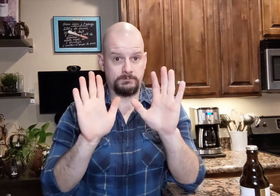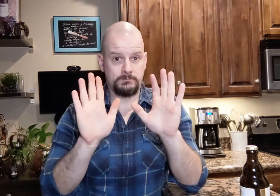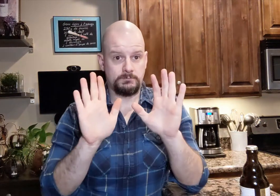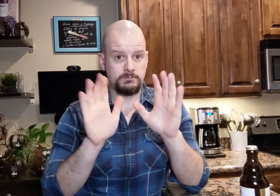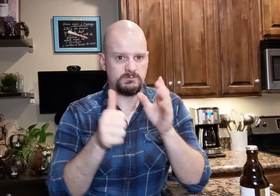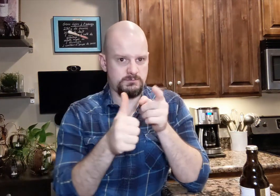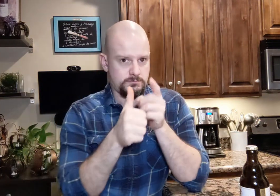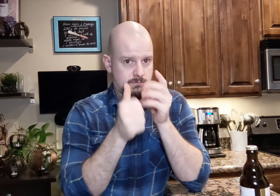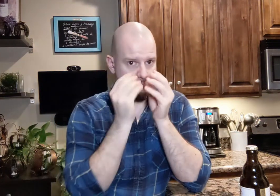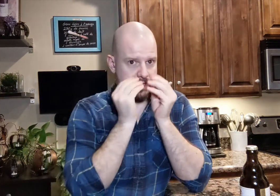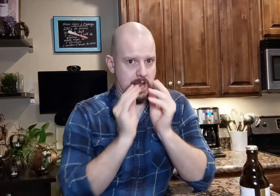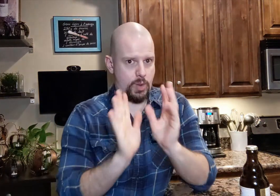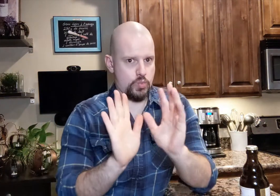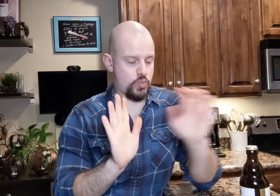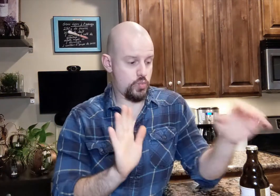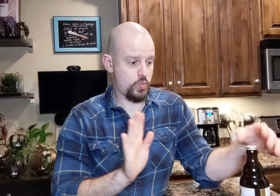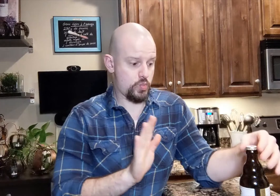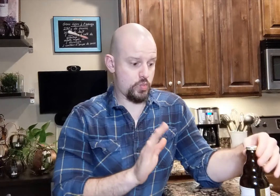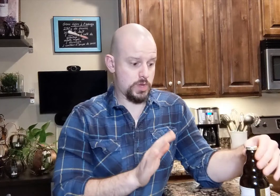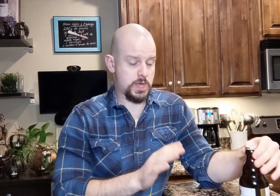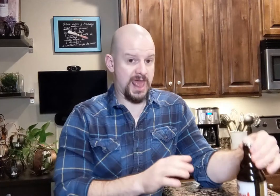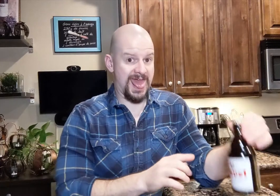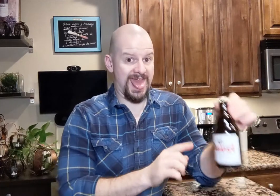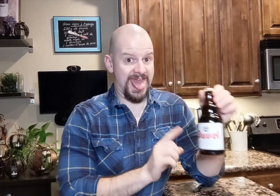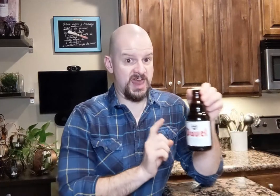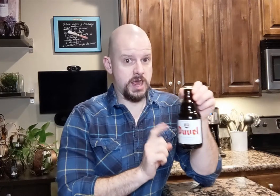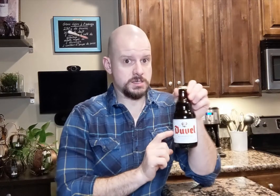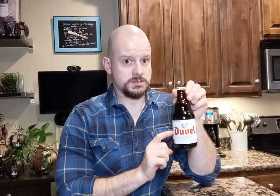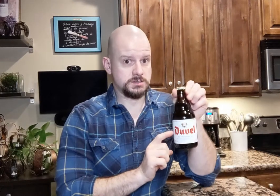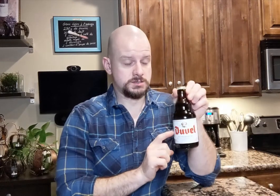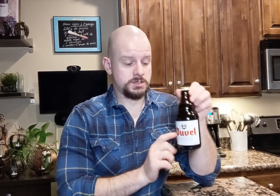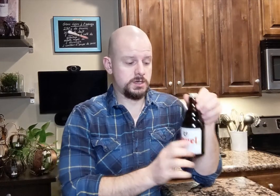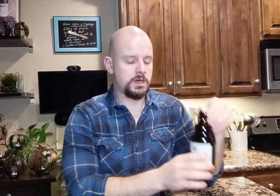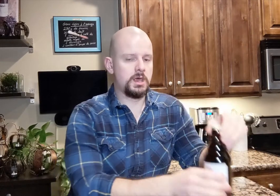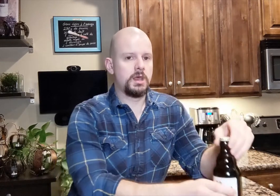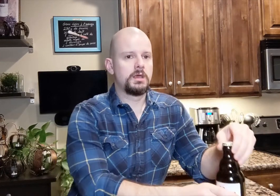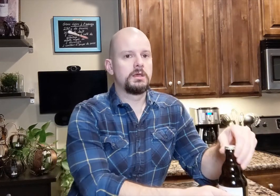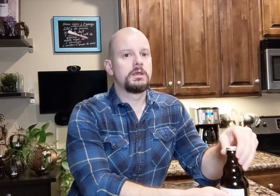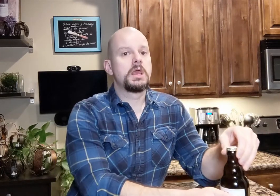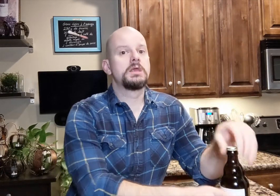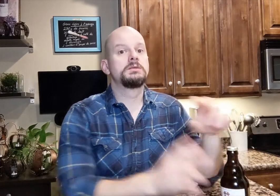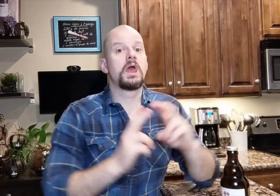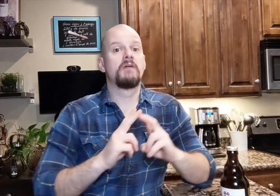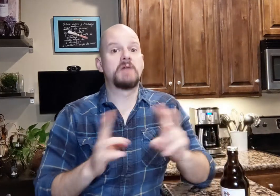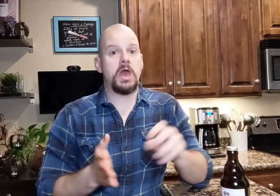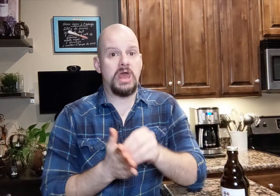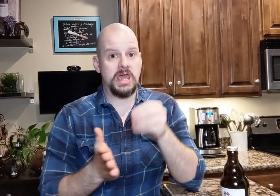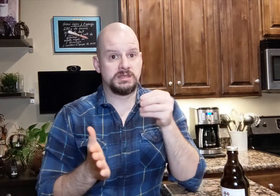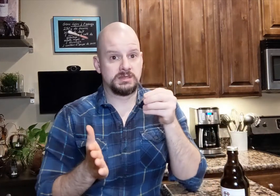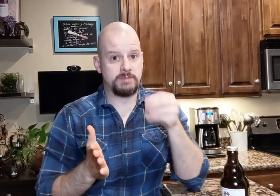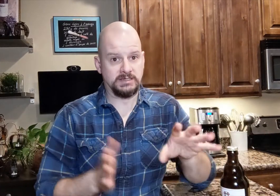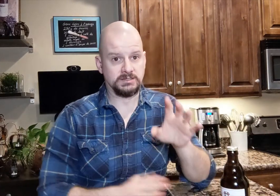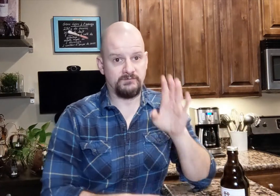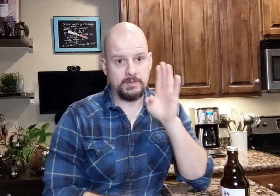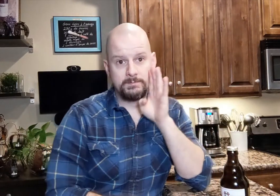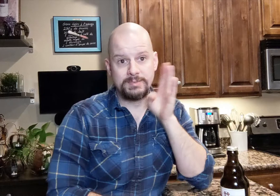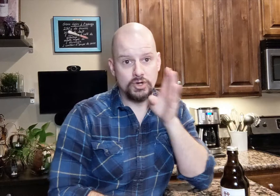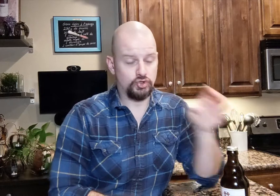OK, I'm letting you know this is very expensive beer.